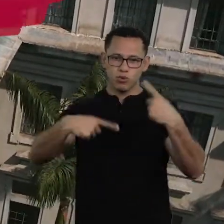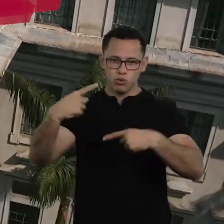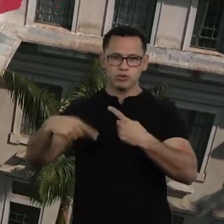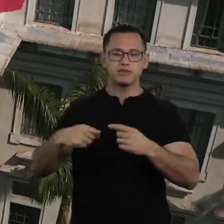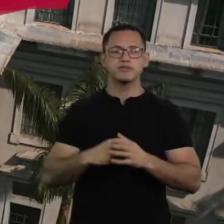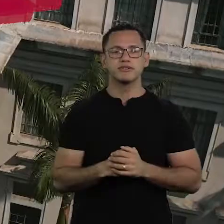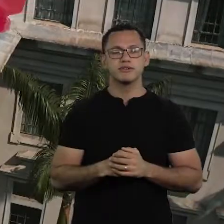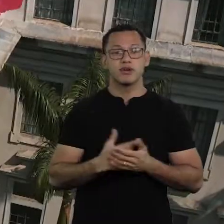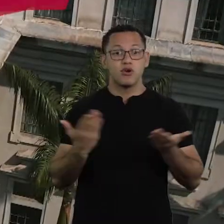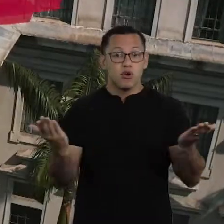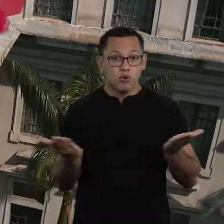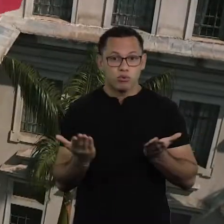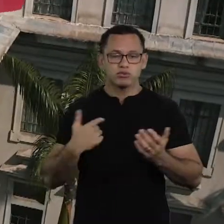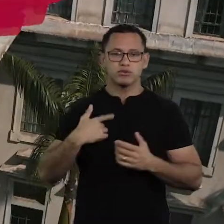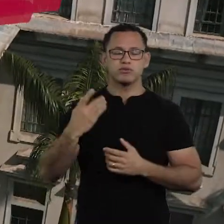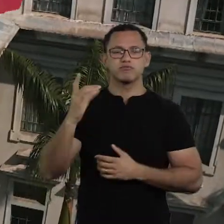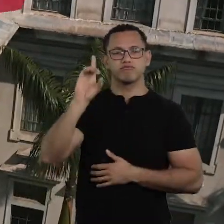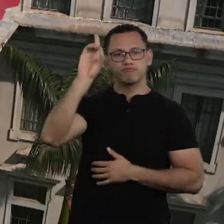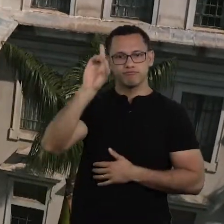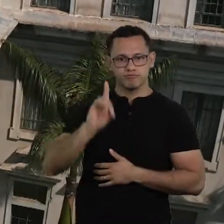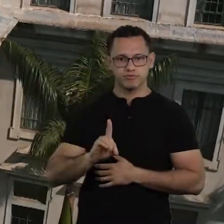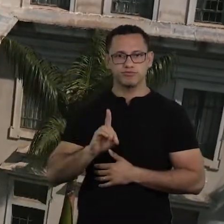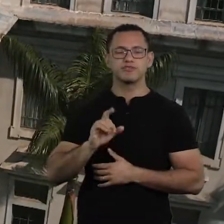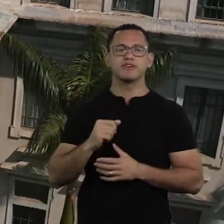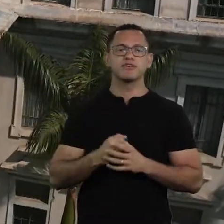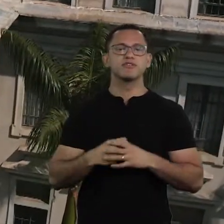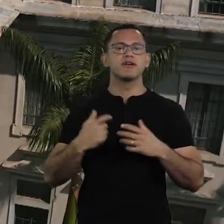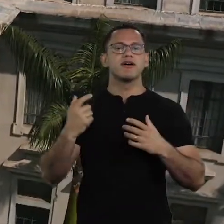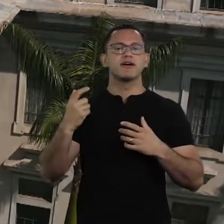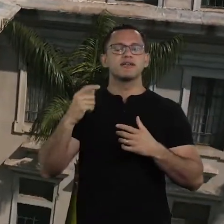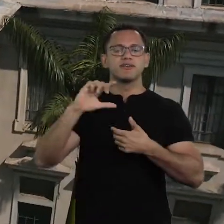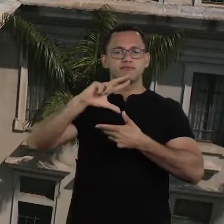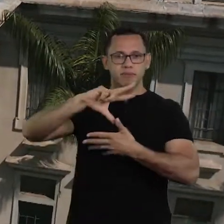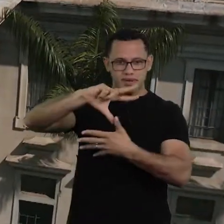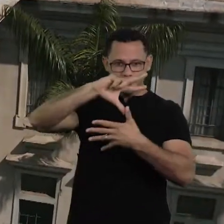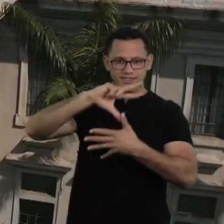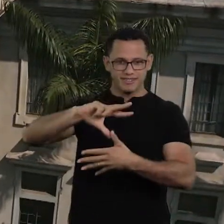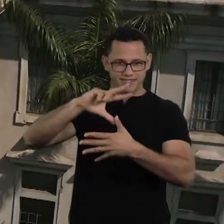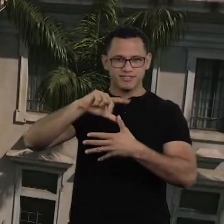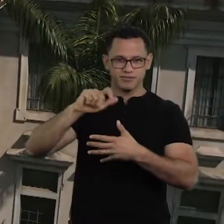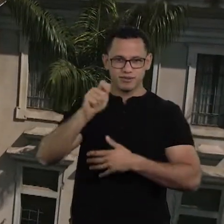I'm currently the director of the Open Society Foundations for Latin America,